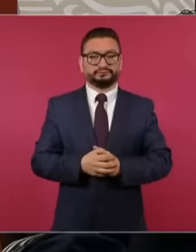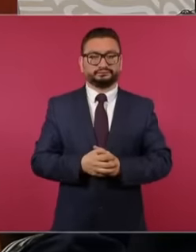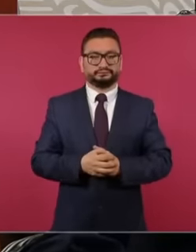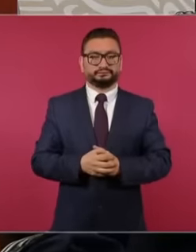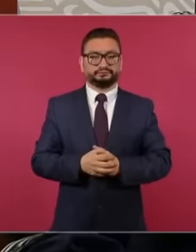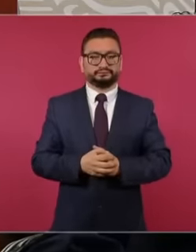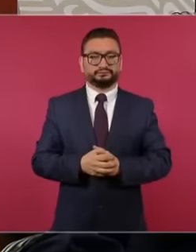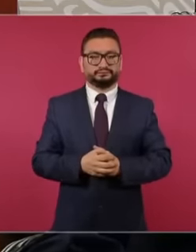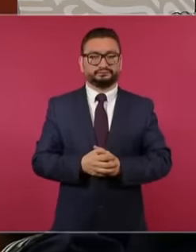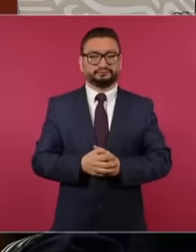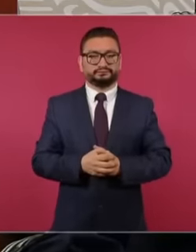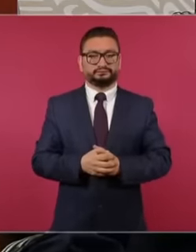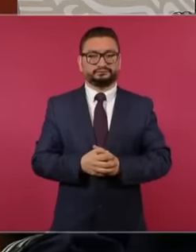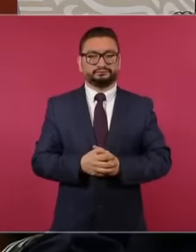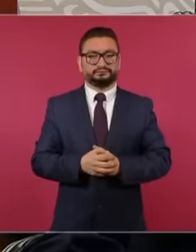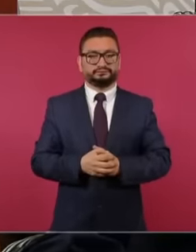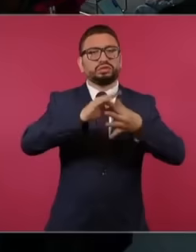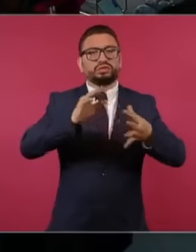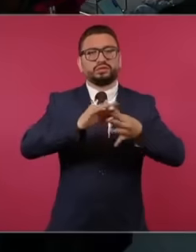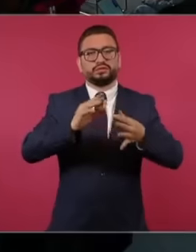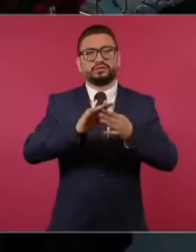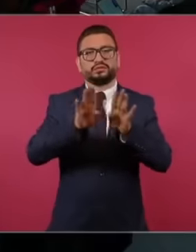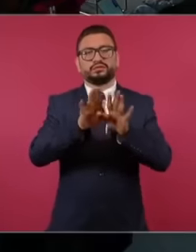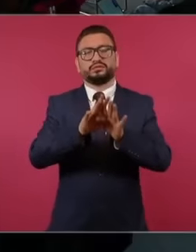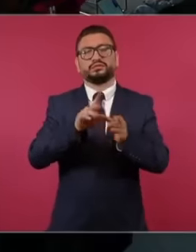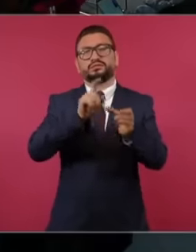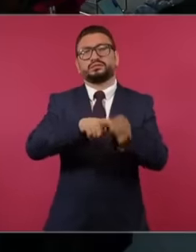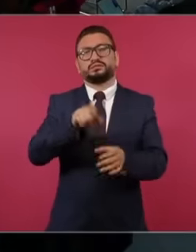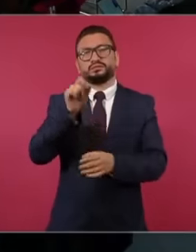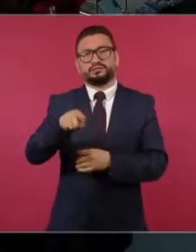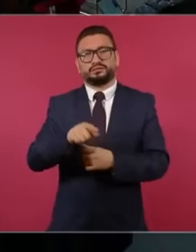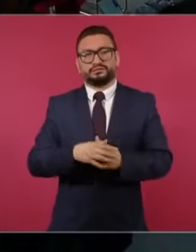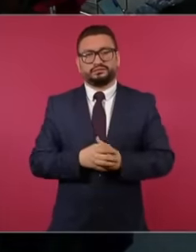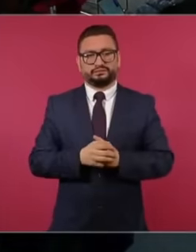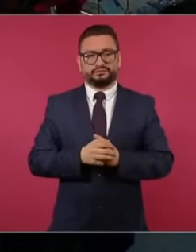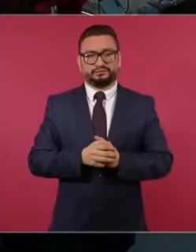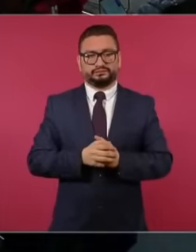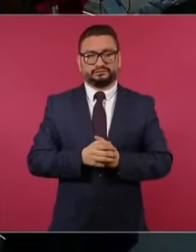Mola's This